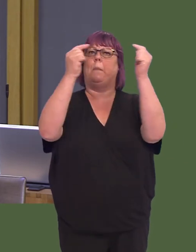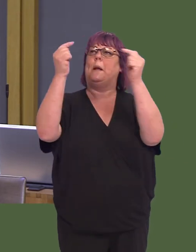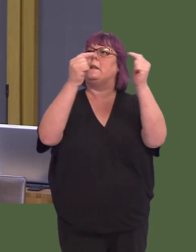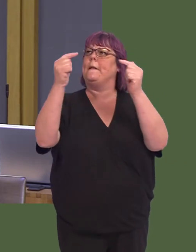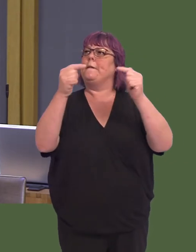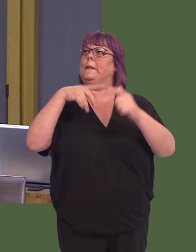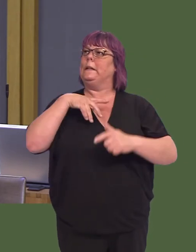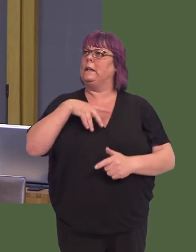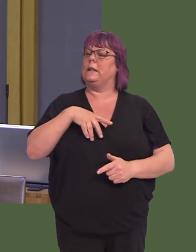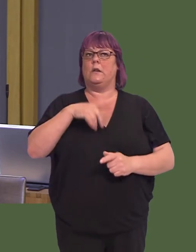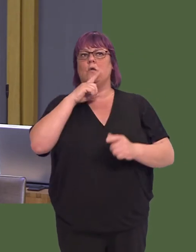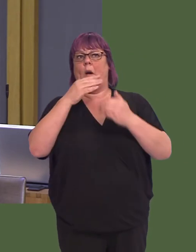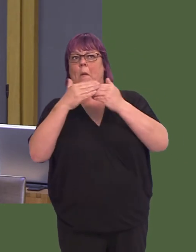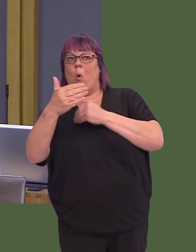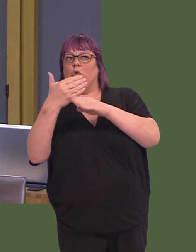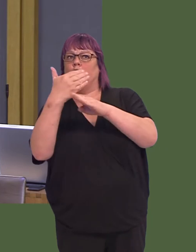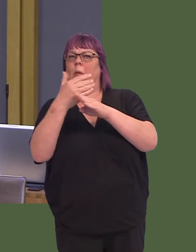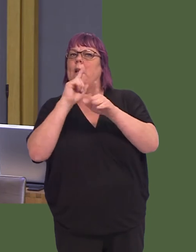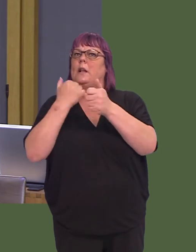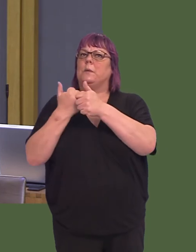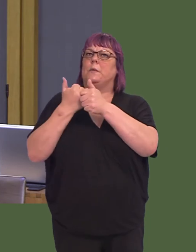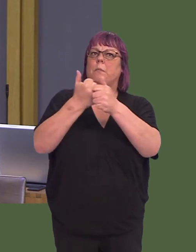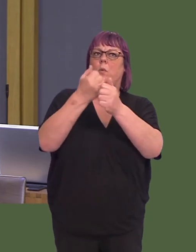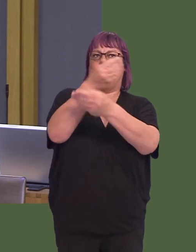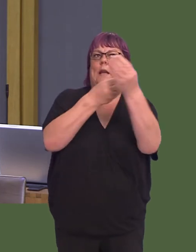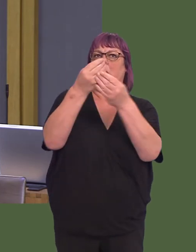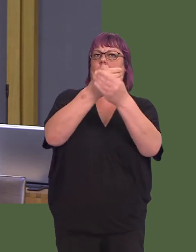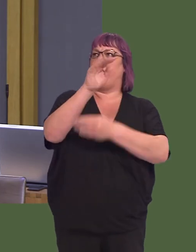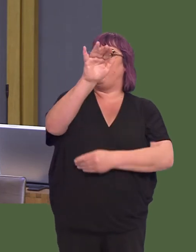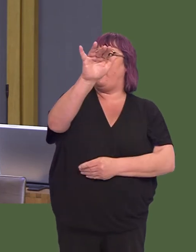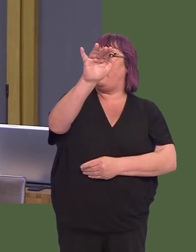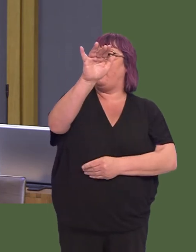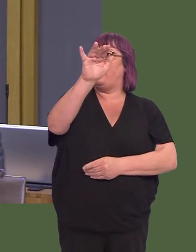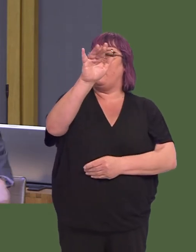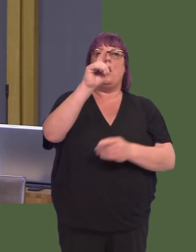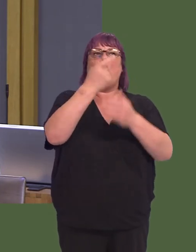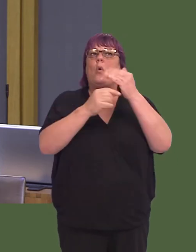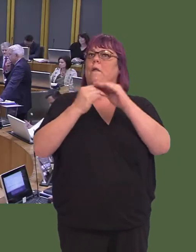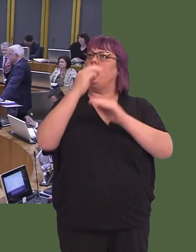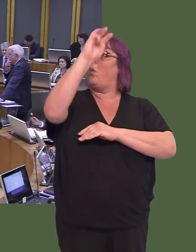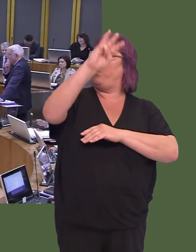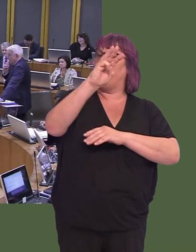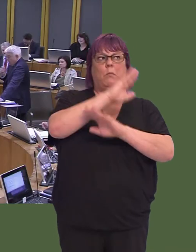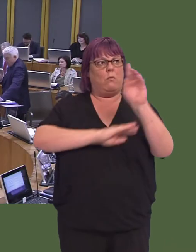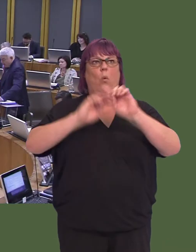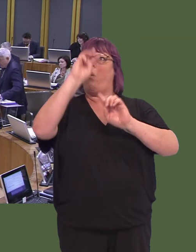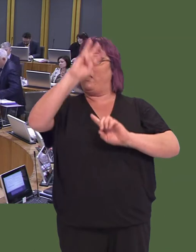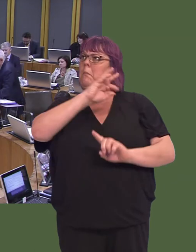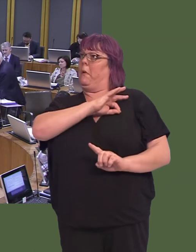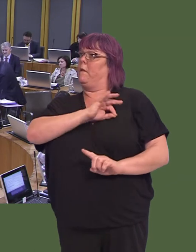sake of jobs directly there and, of course, for the wider economy of Anglesey and not just north Wales, but the whole of Wales too.